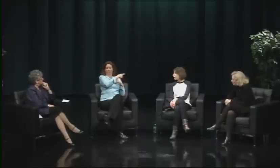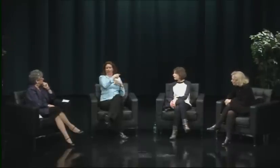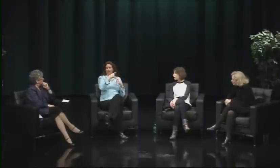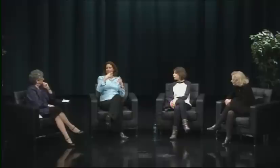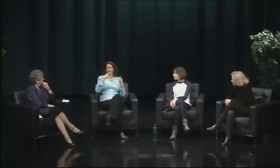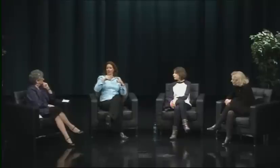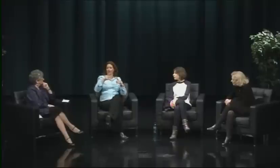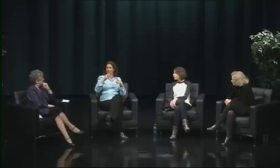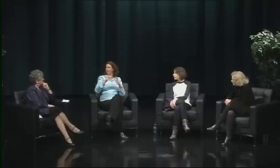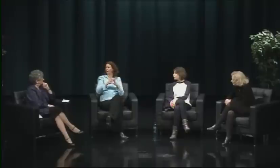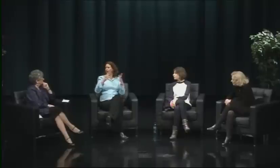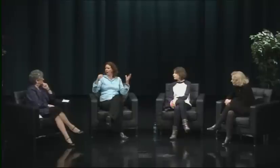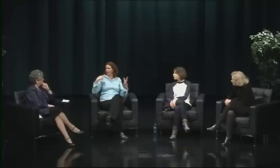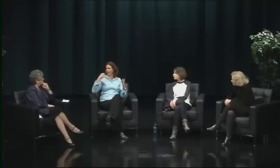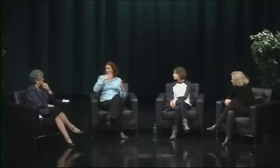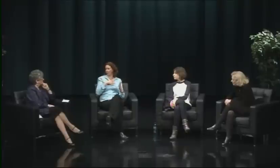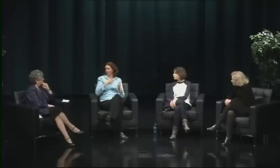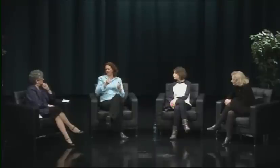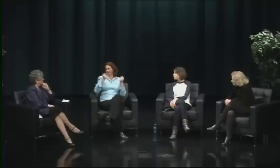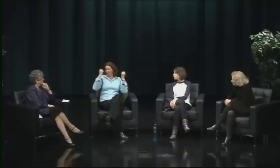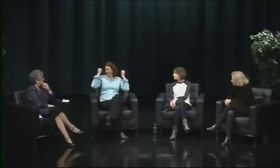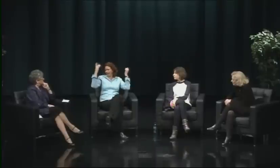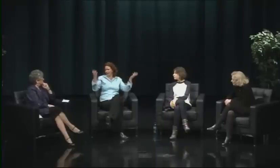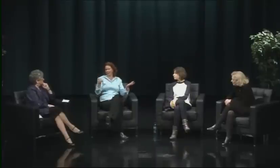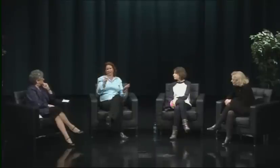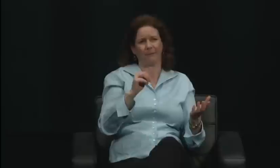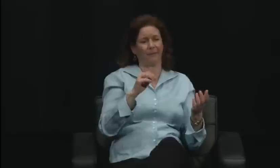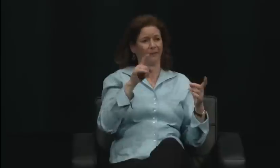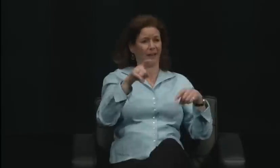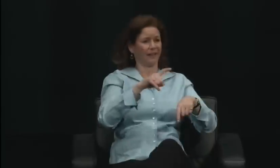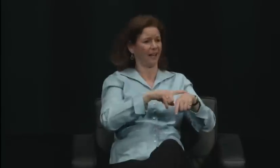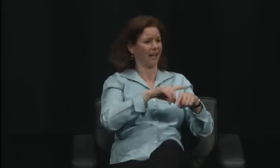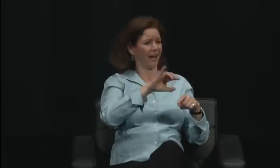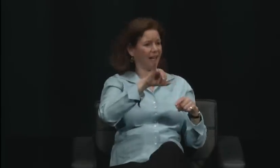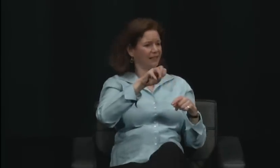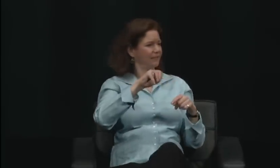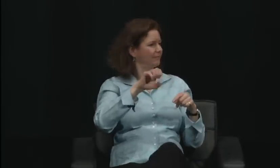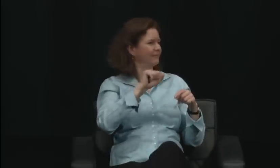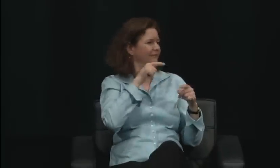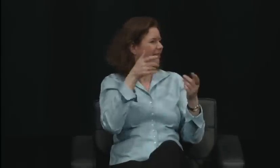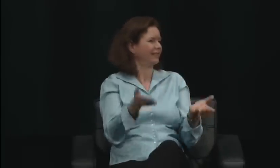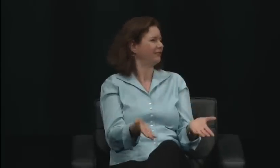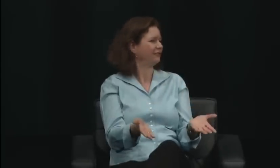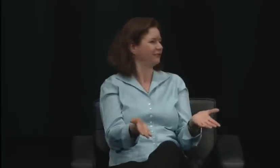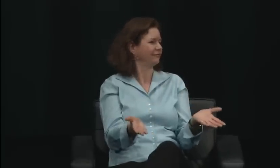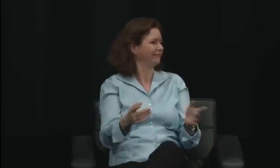but I do see how men and women interact with each other